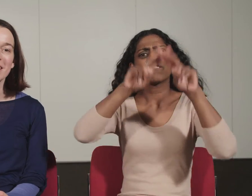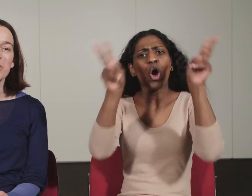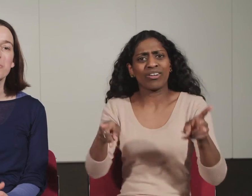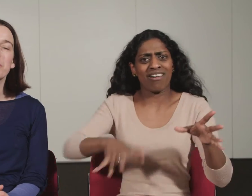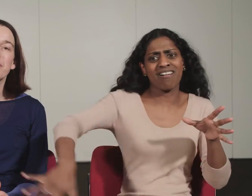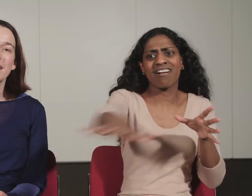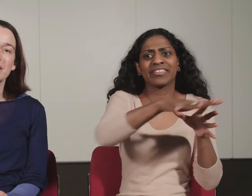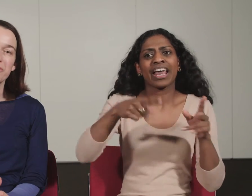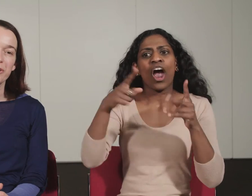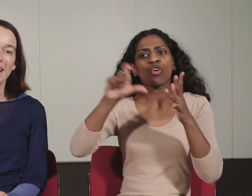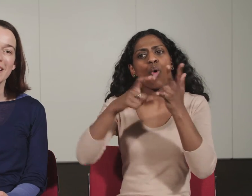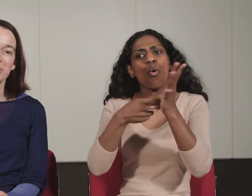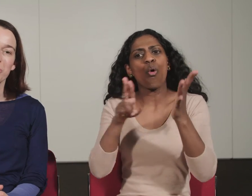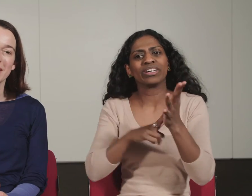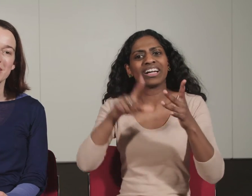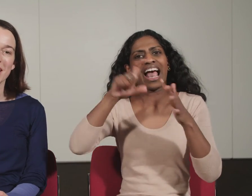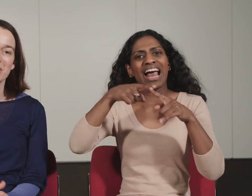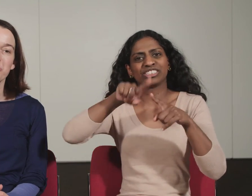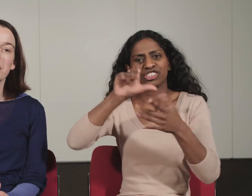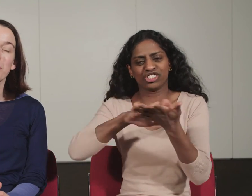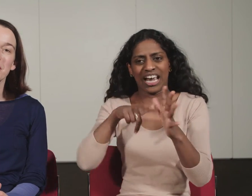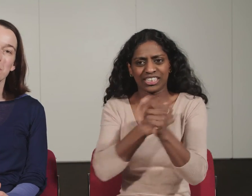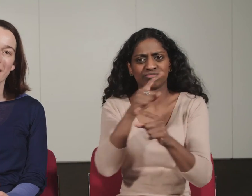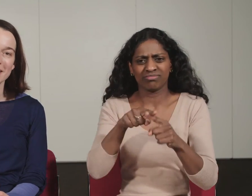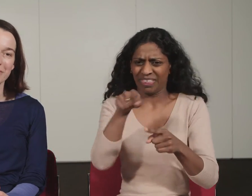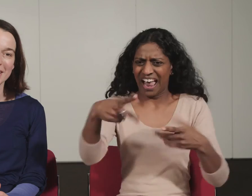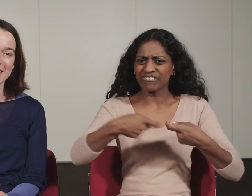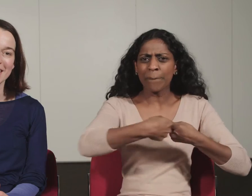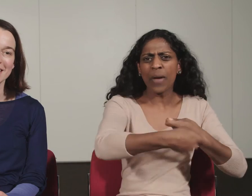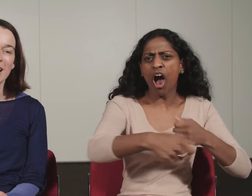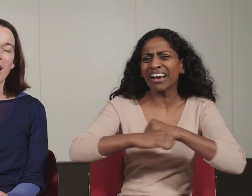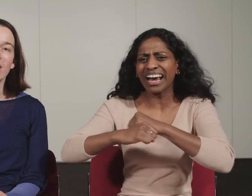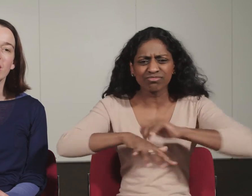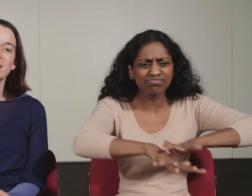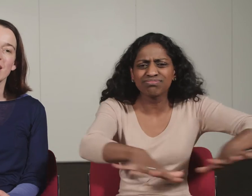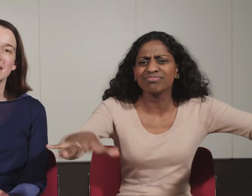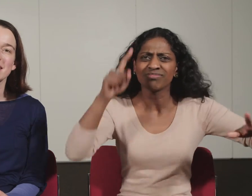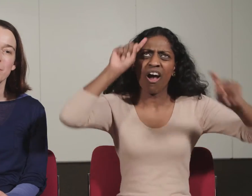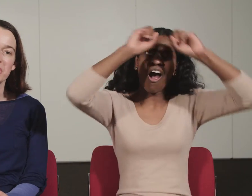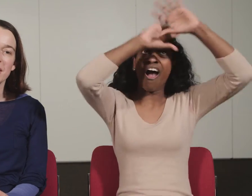We’ll be filling the Foyer and Corn Exchange with a marketplace of ideas alongside a specially